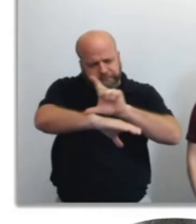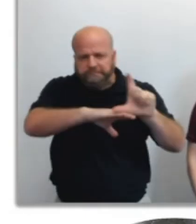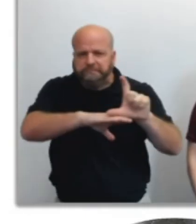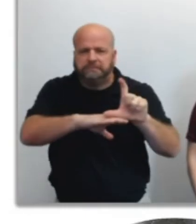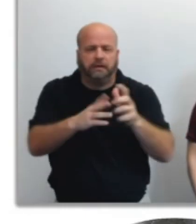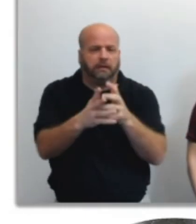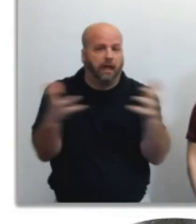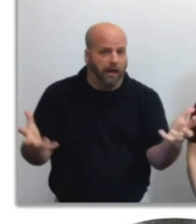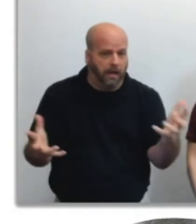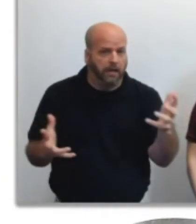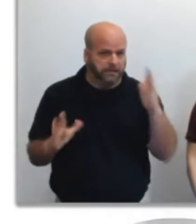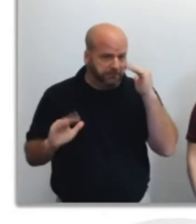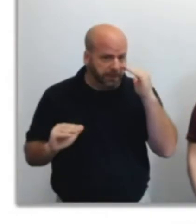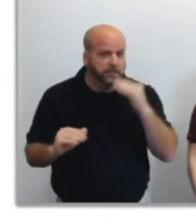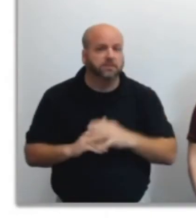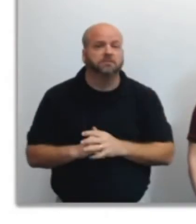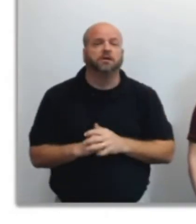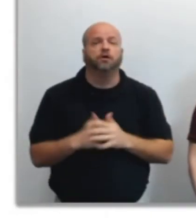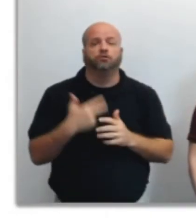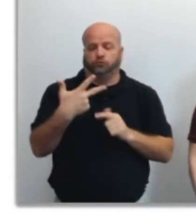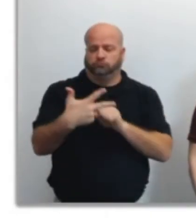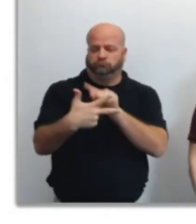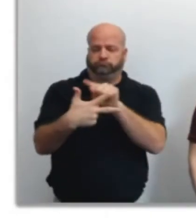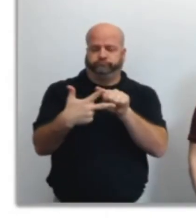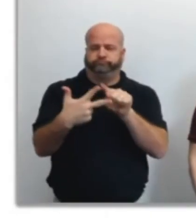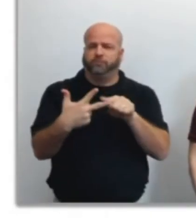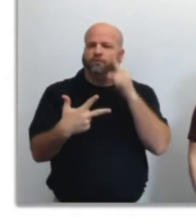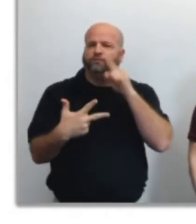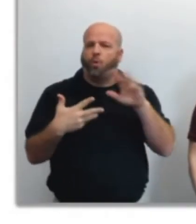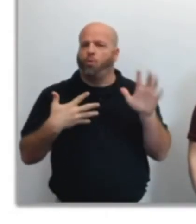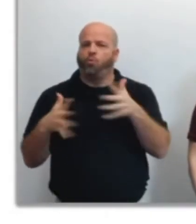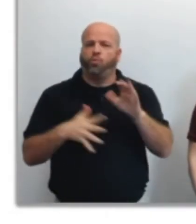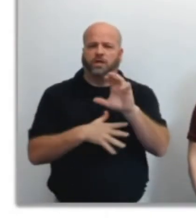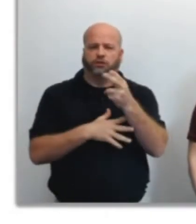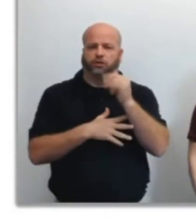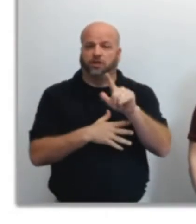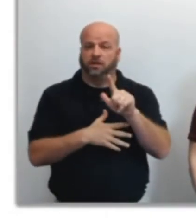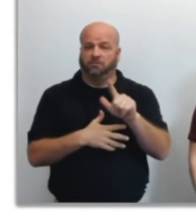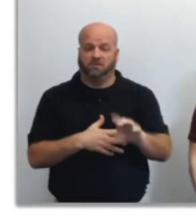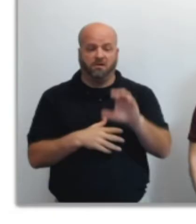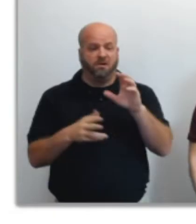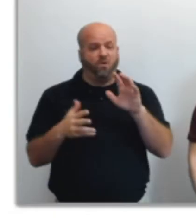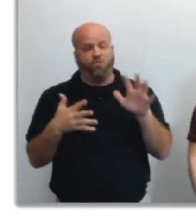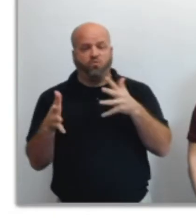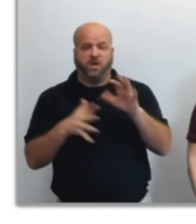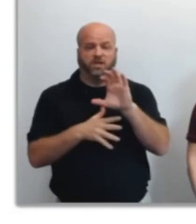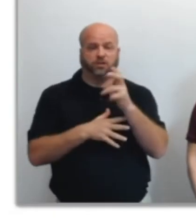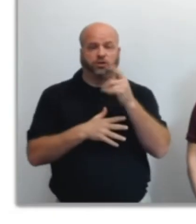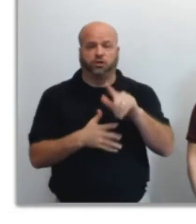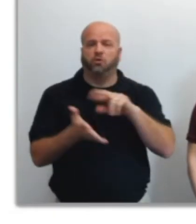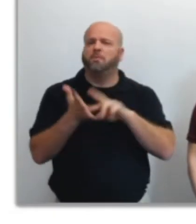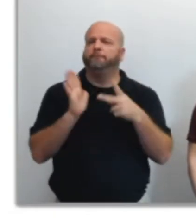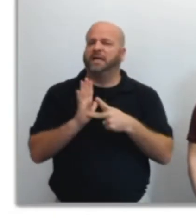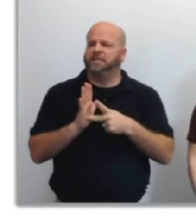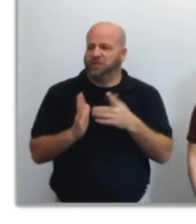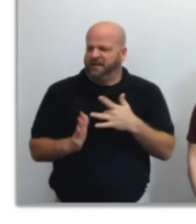There are also three types of alerts for low wind chills. The windchill is how cold it feels to you when there is a combination of